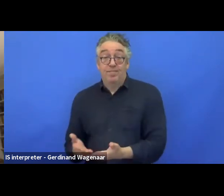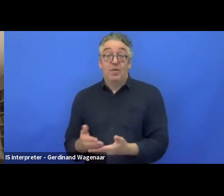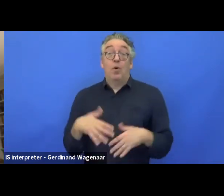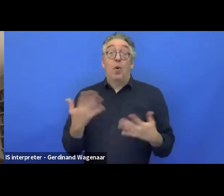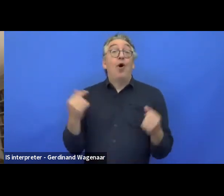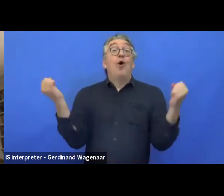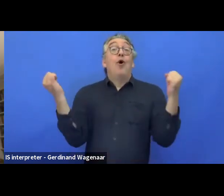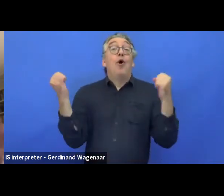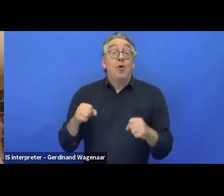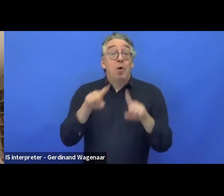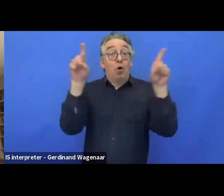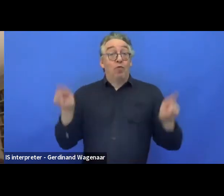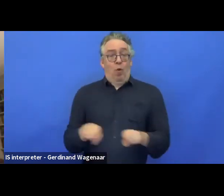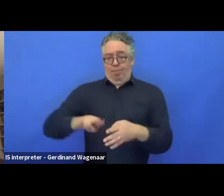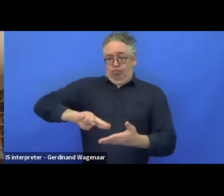So you take care of all the piloting.